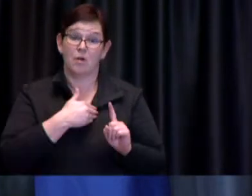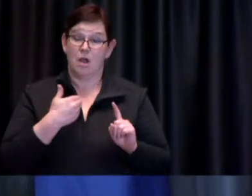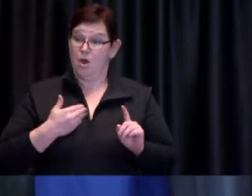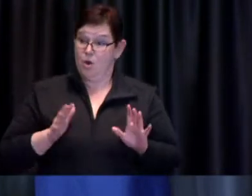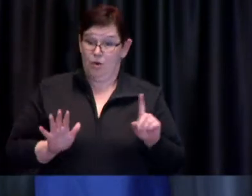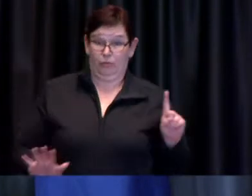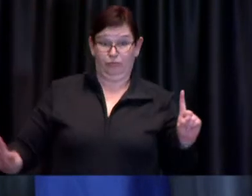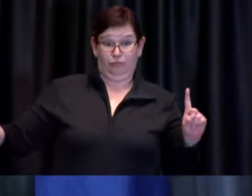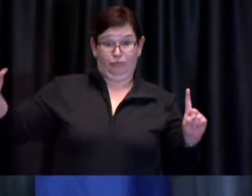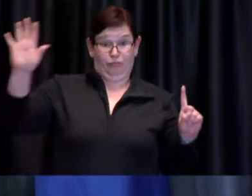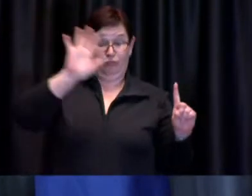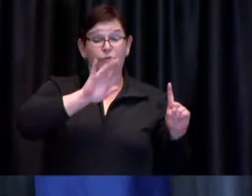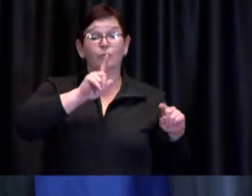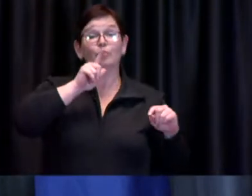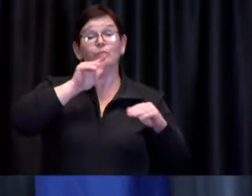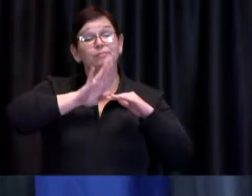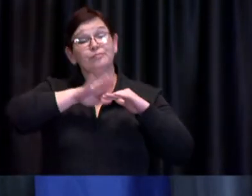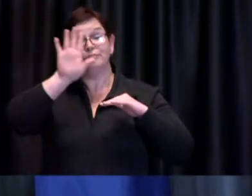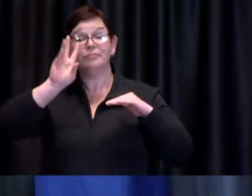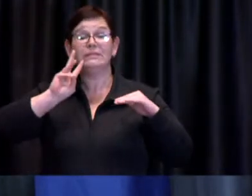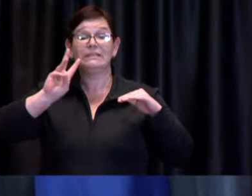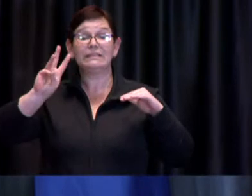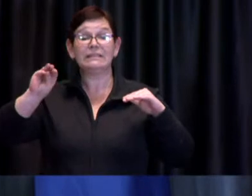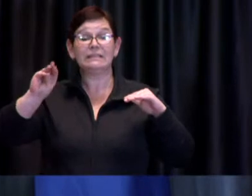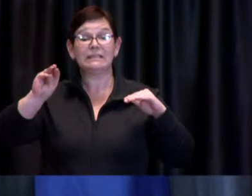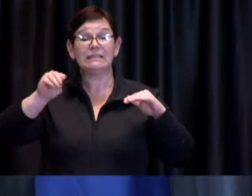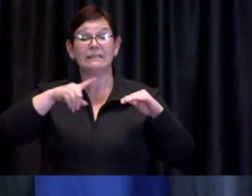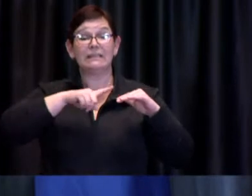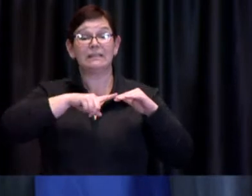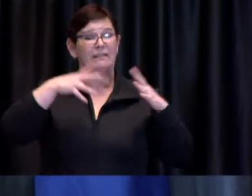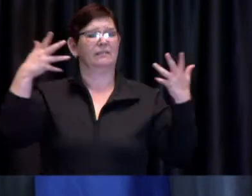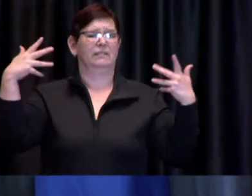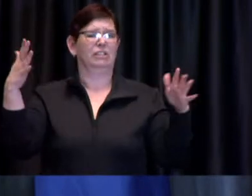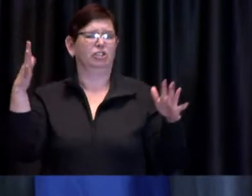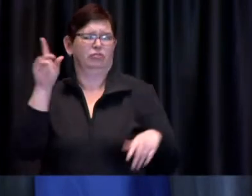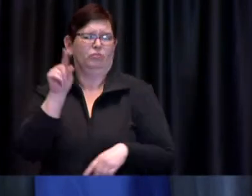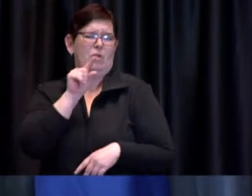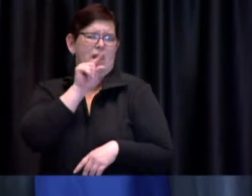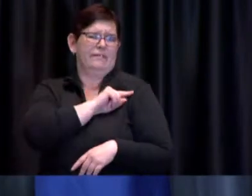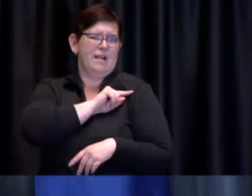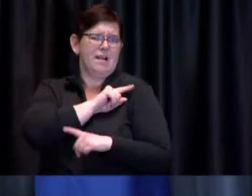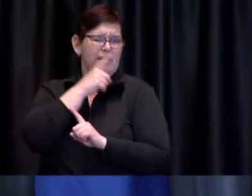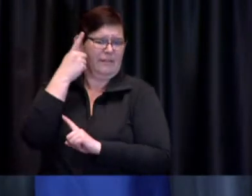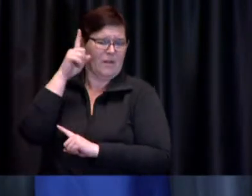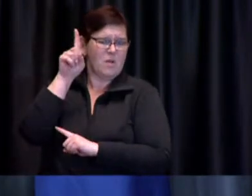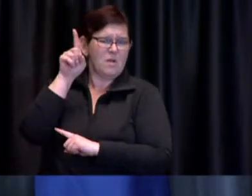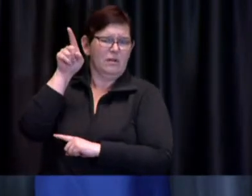they're eligible those aged 60 years of age and older are eligible to receive vaccine